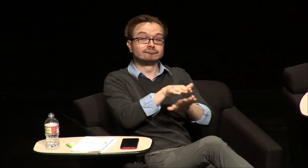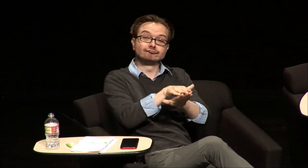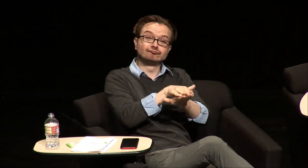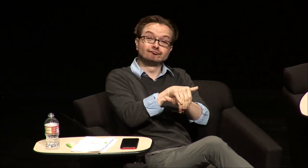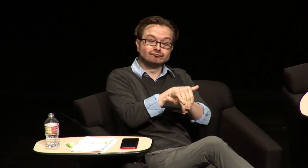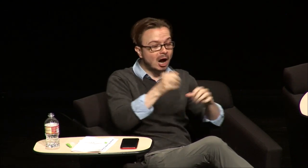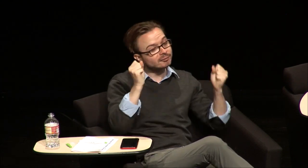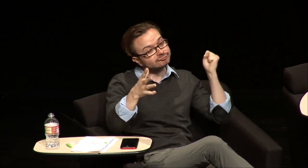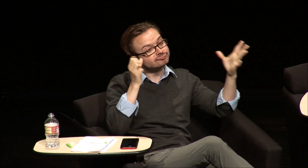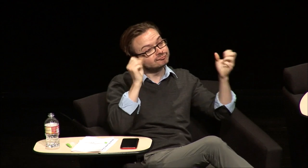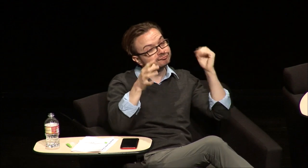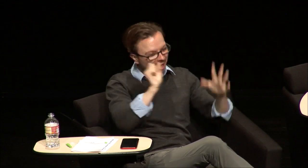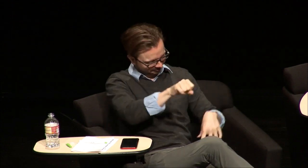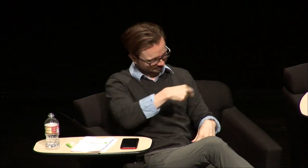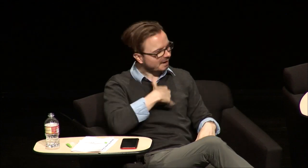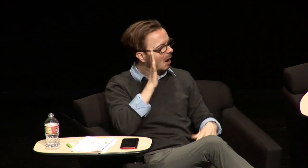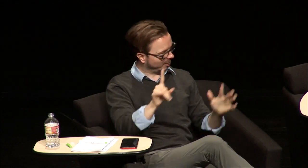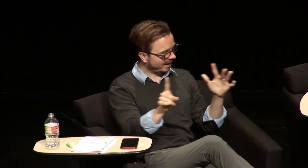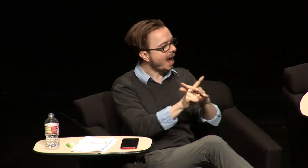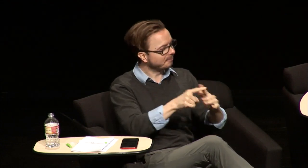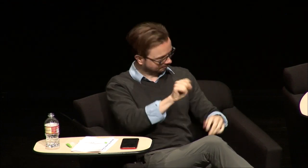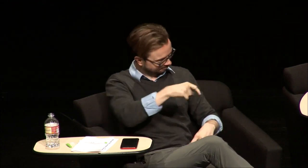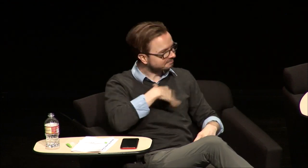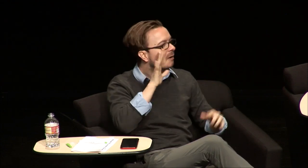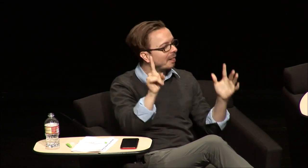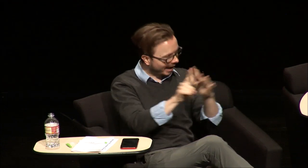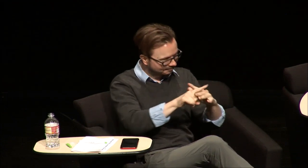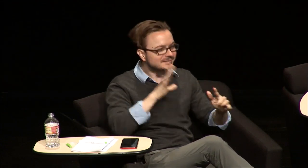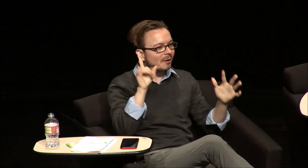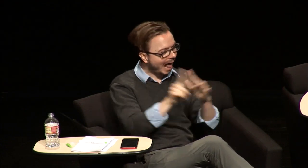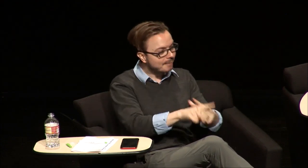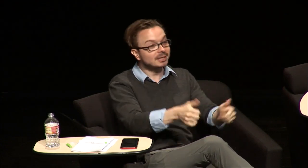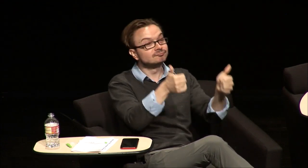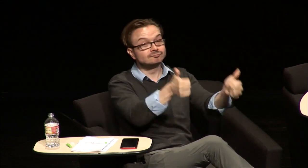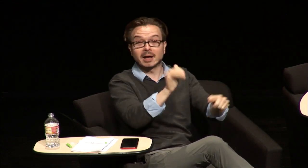bring me if I did agree to go so I was like yeah sure I'll do it yes I told him